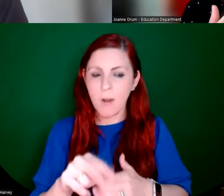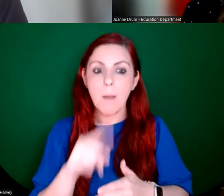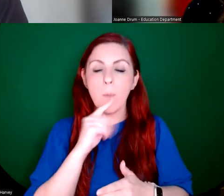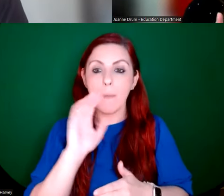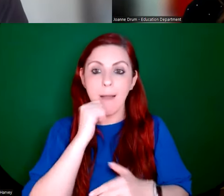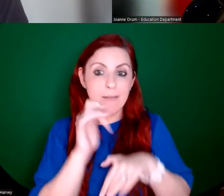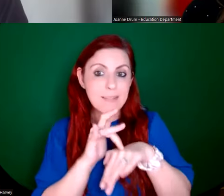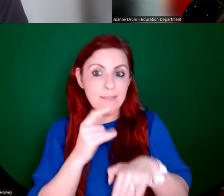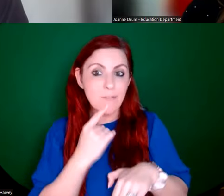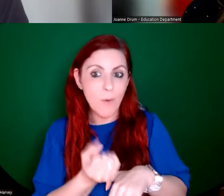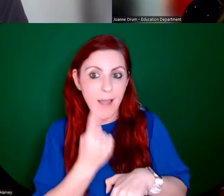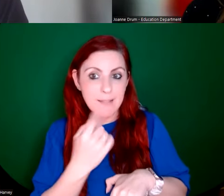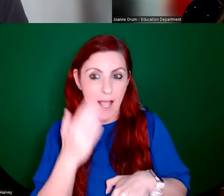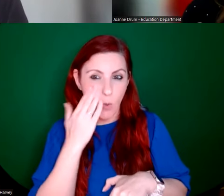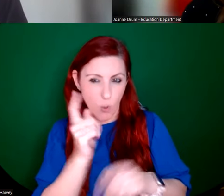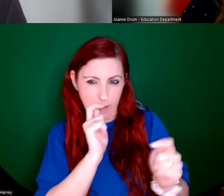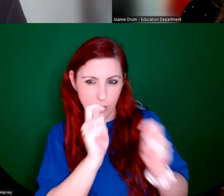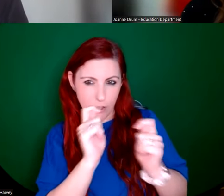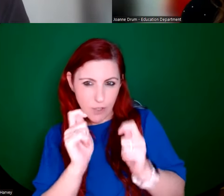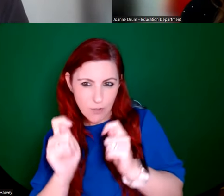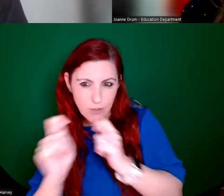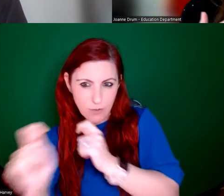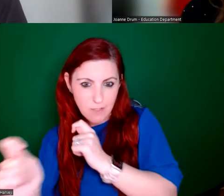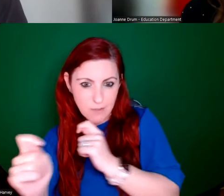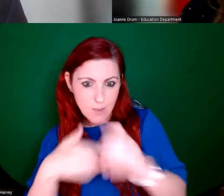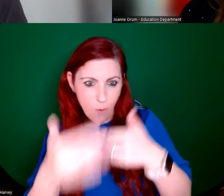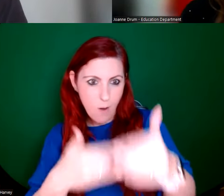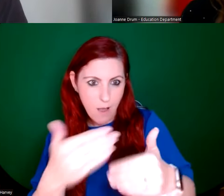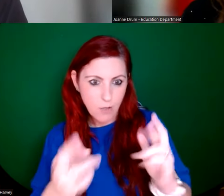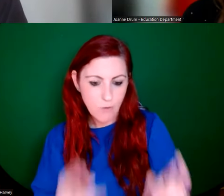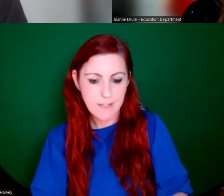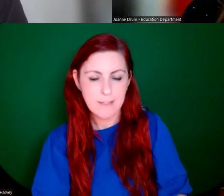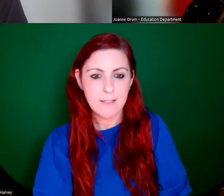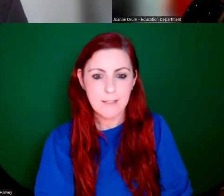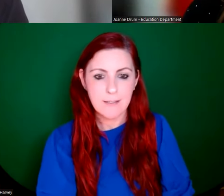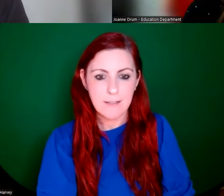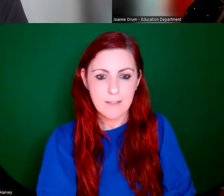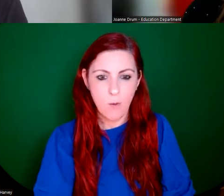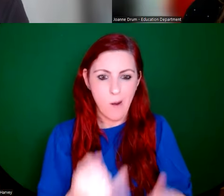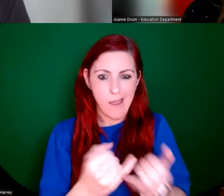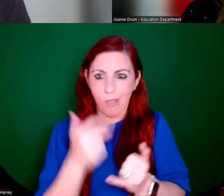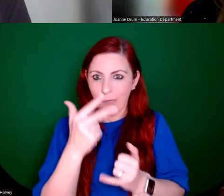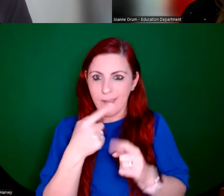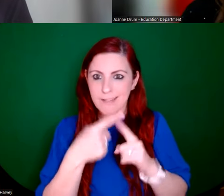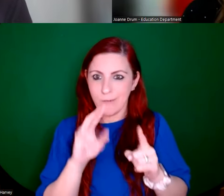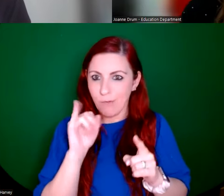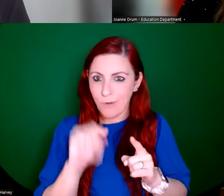I know that you'll be changing that display so there's possibly three iterations of the same show during the run of it, which is exciting. And it means that it's